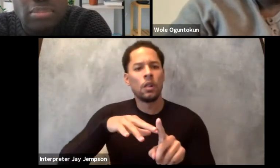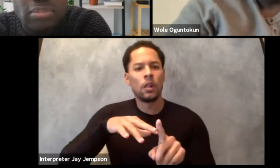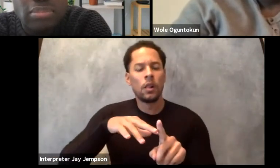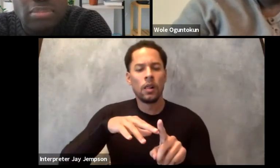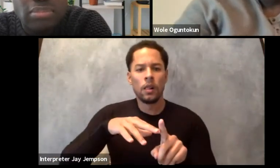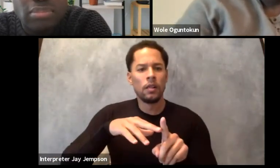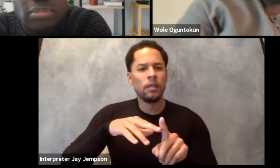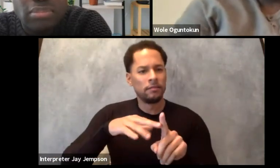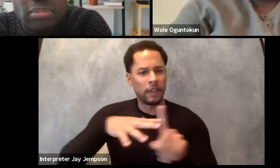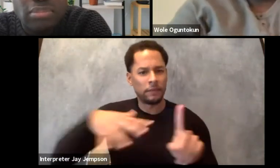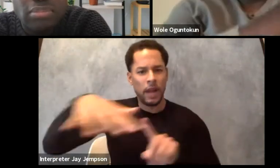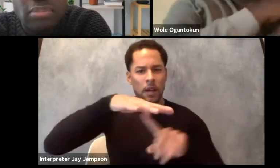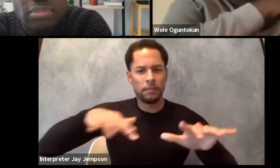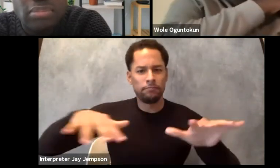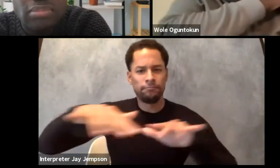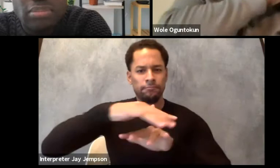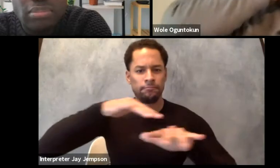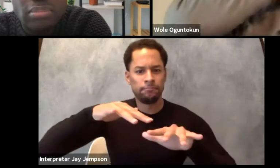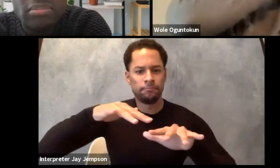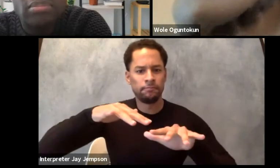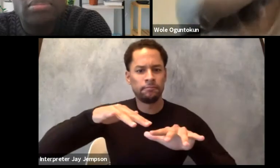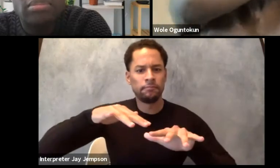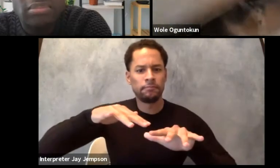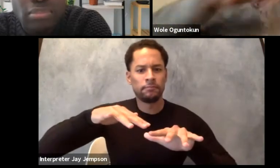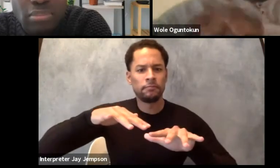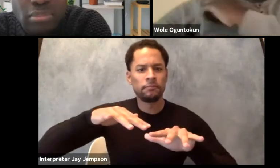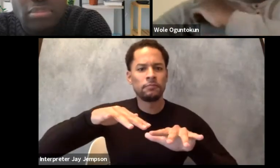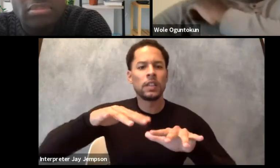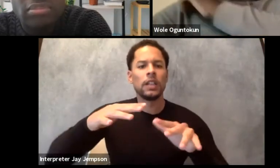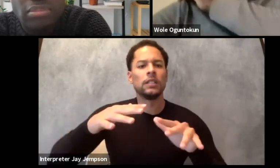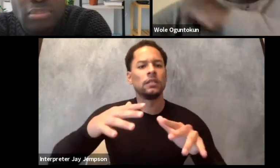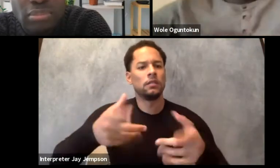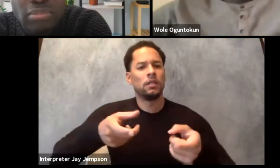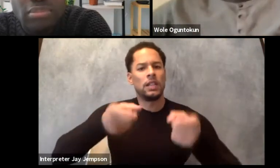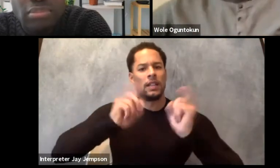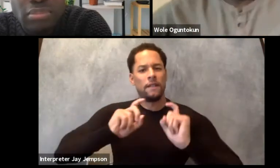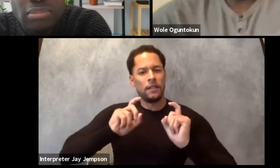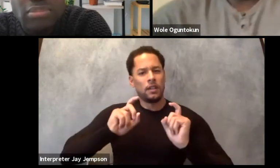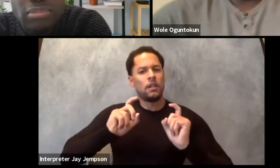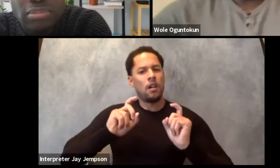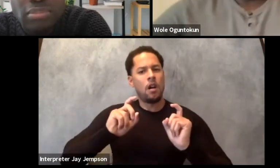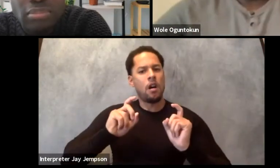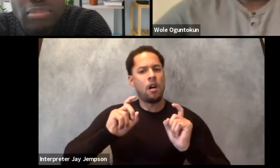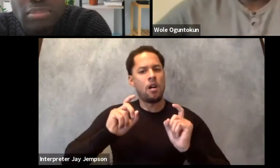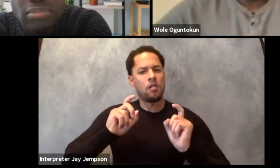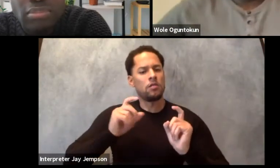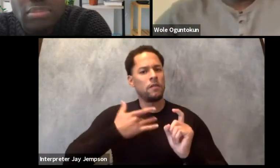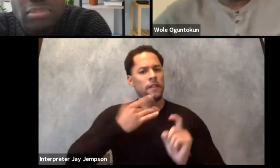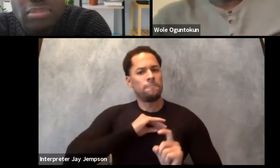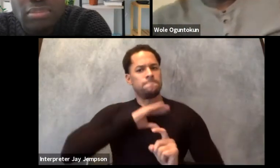the place then is setting us to have a strong foundation. So that even if you go to Nigeria, to Egypt,